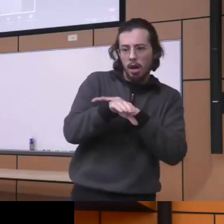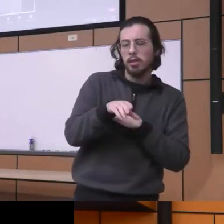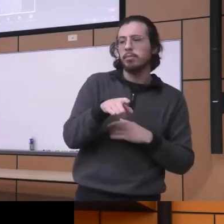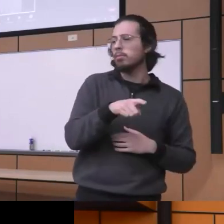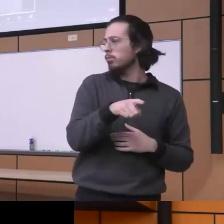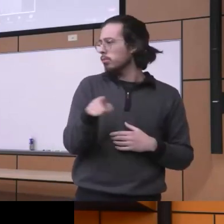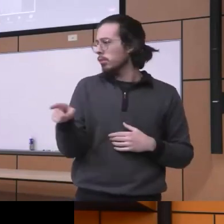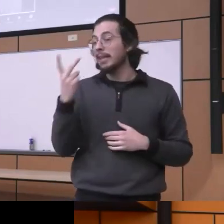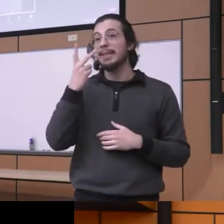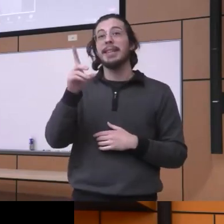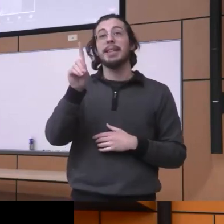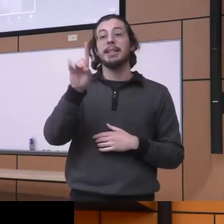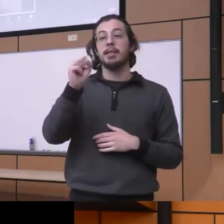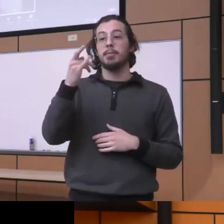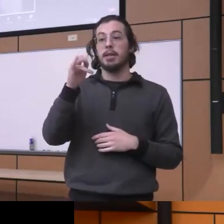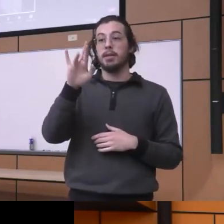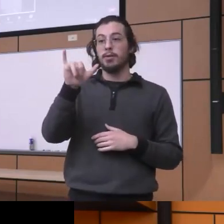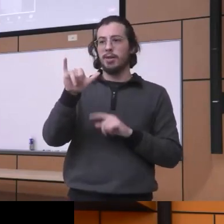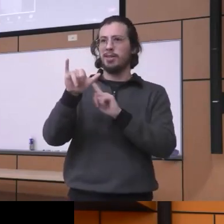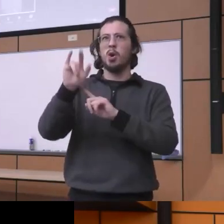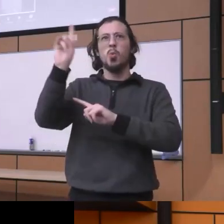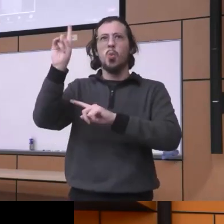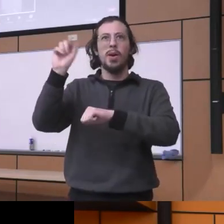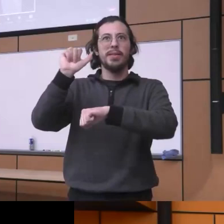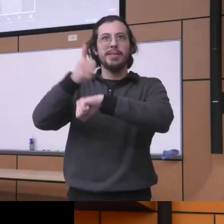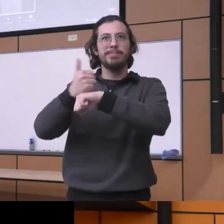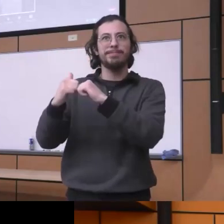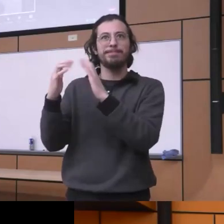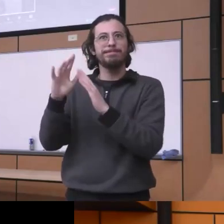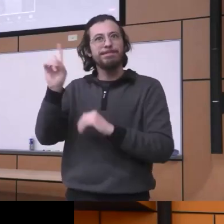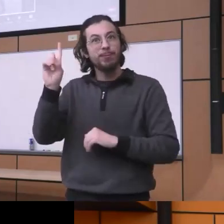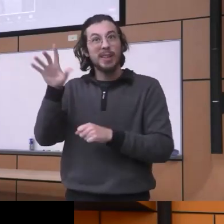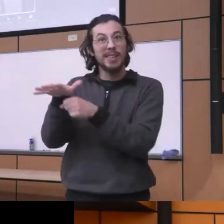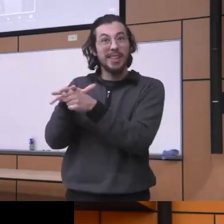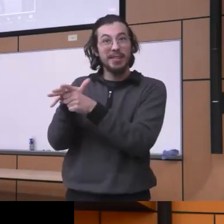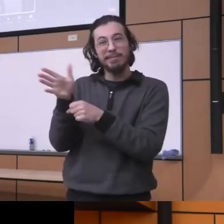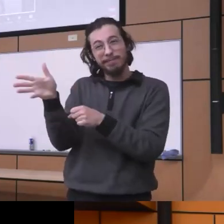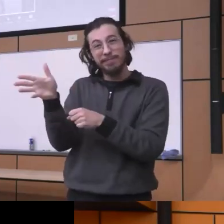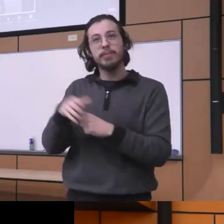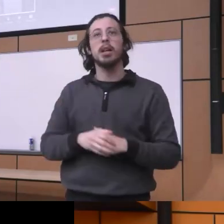dispenser is on what areas of you know so there is and we're looking at in fact you know one of uh my